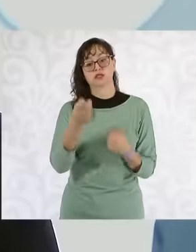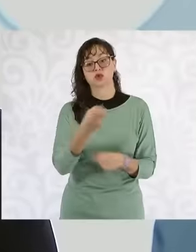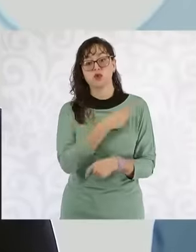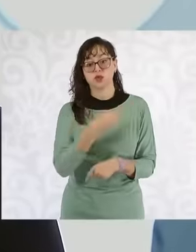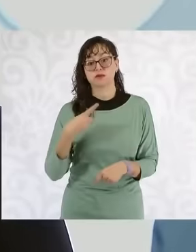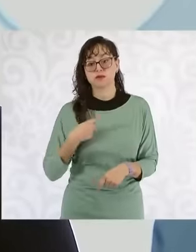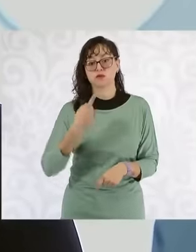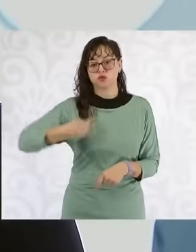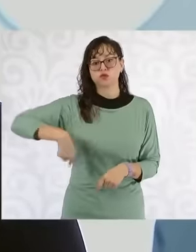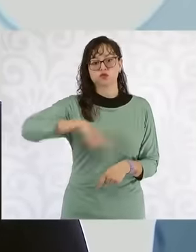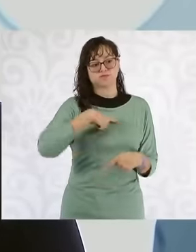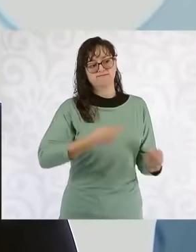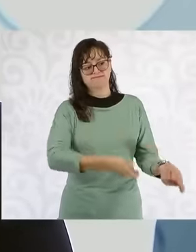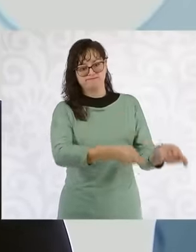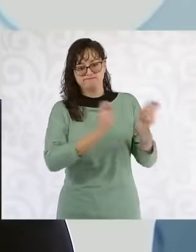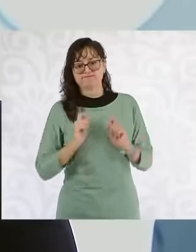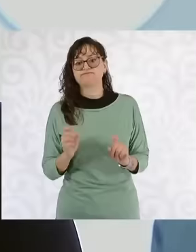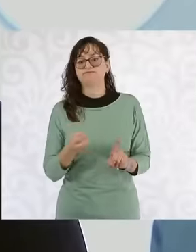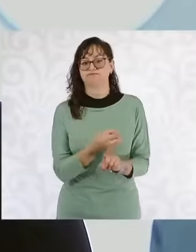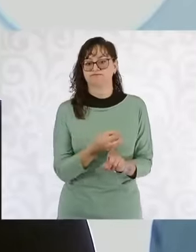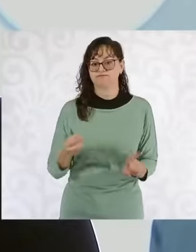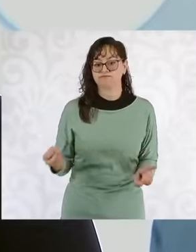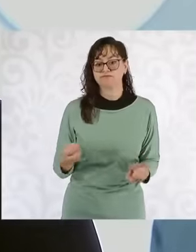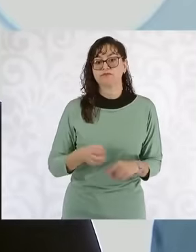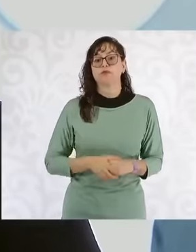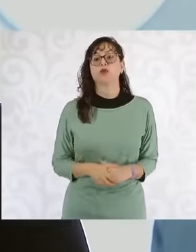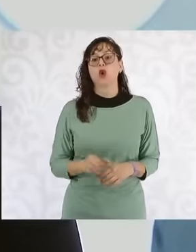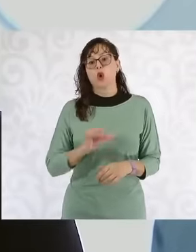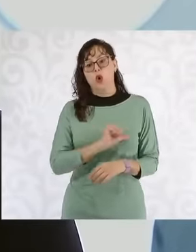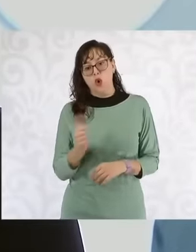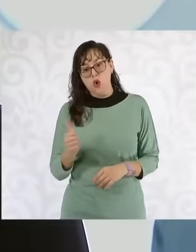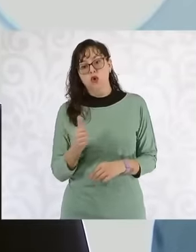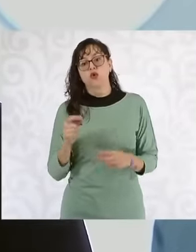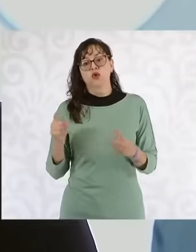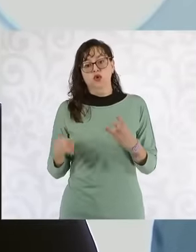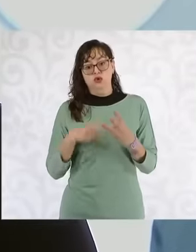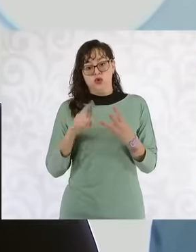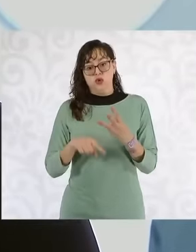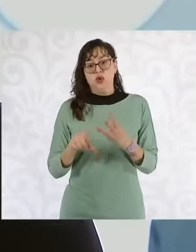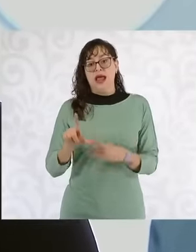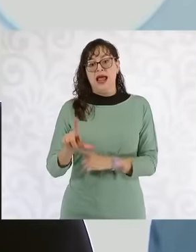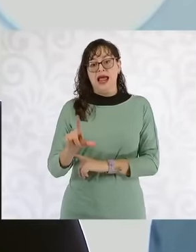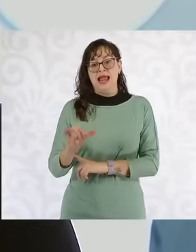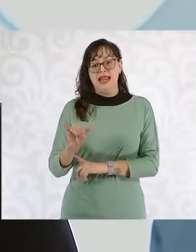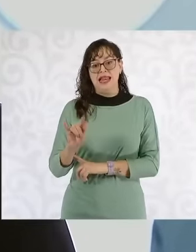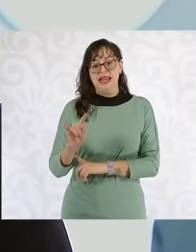that are reserved for the nation is that lithium is incorporated as a strategic area